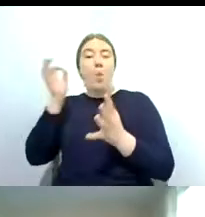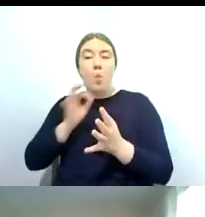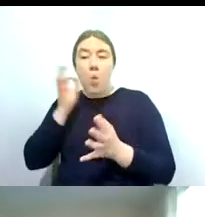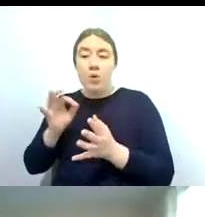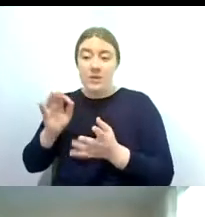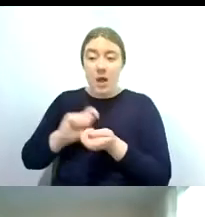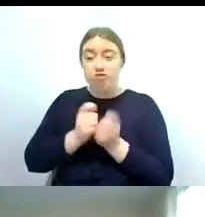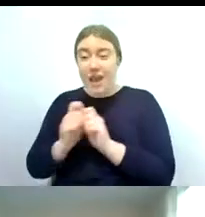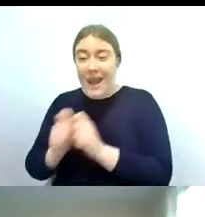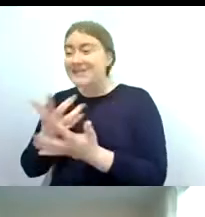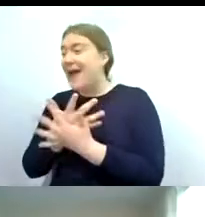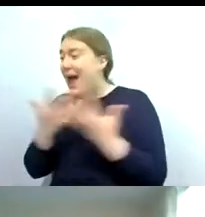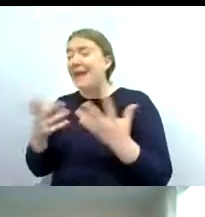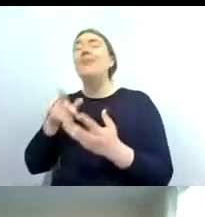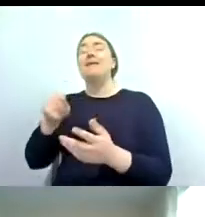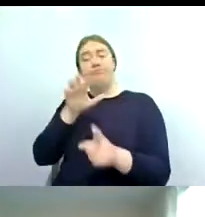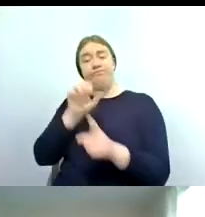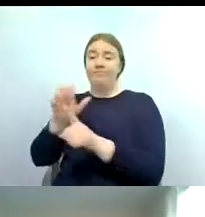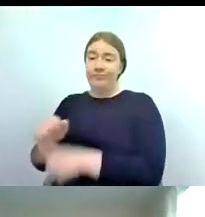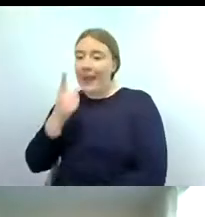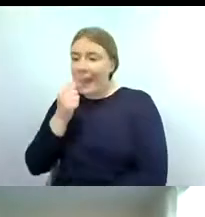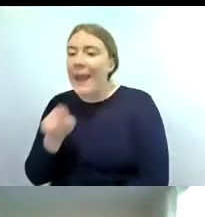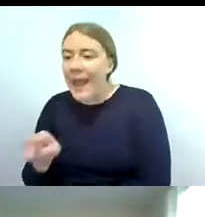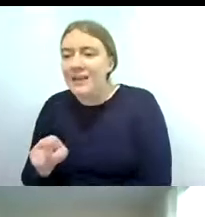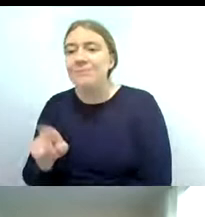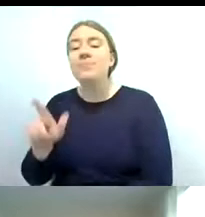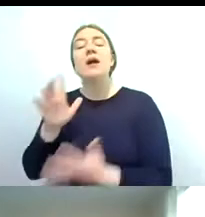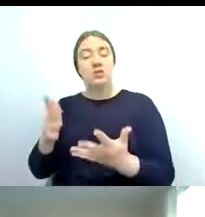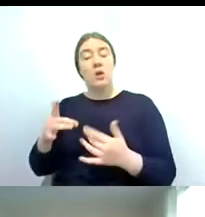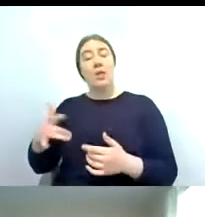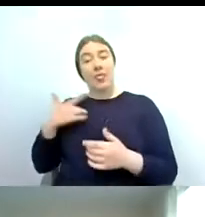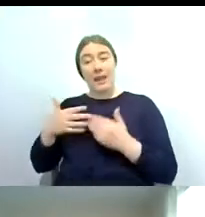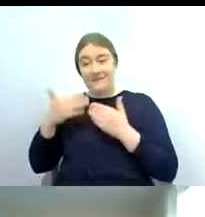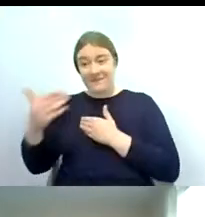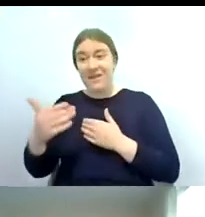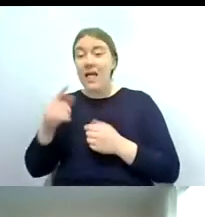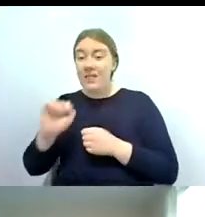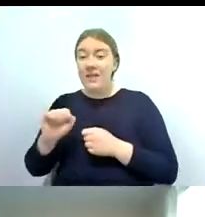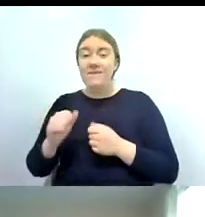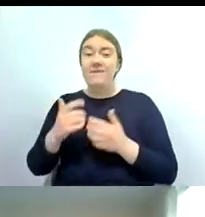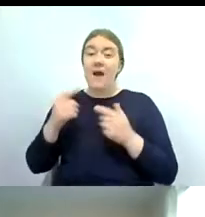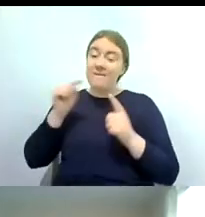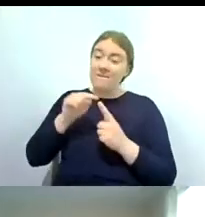the training course for extended riverfly is longer and i think it's two days in in total